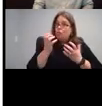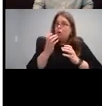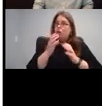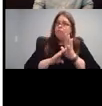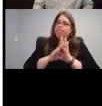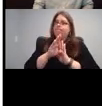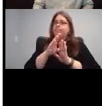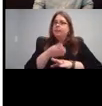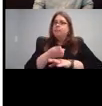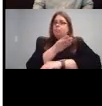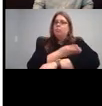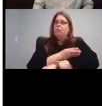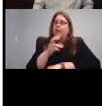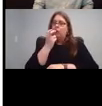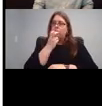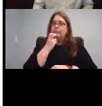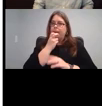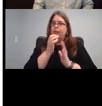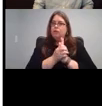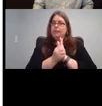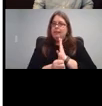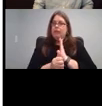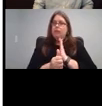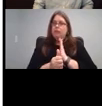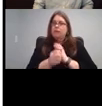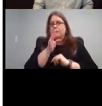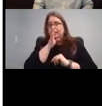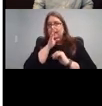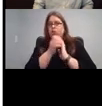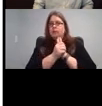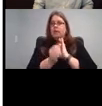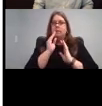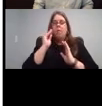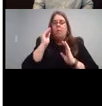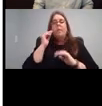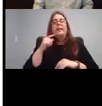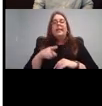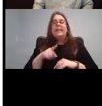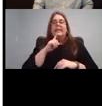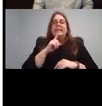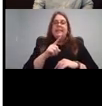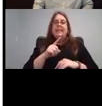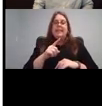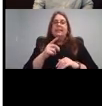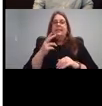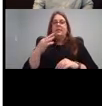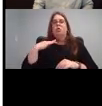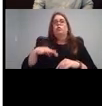this blog post is really useful. It's called 25 minute speech therapy activities